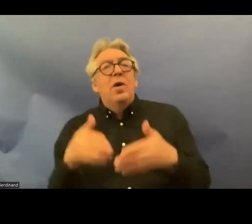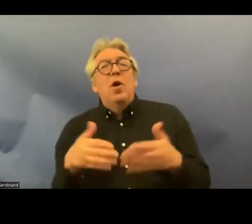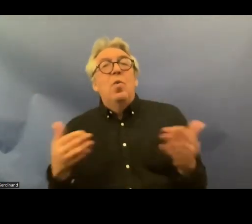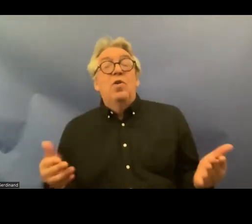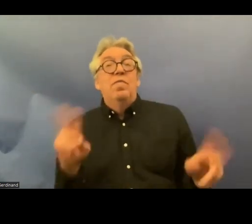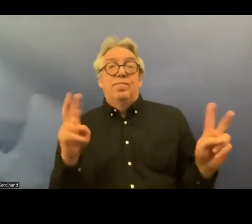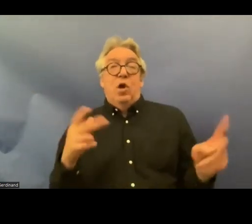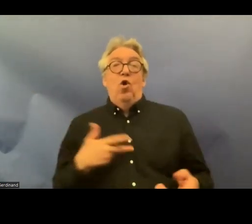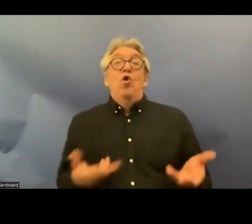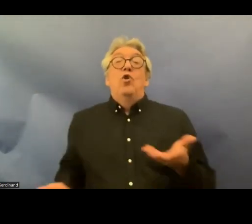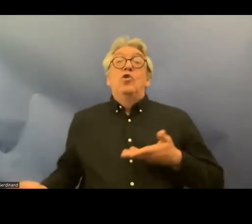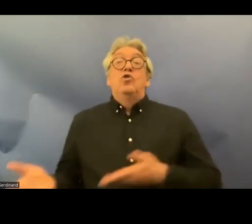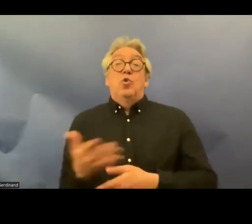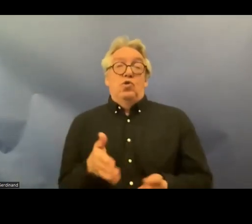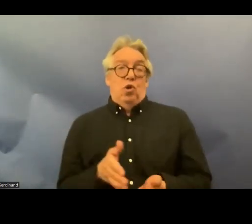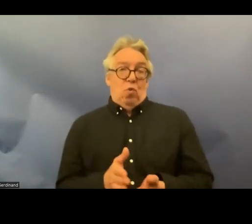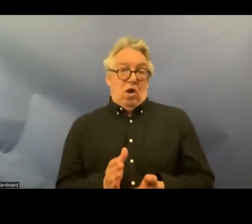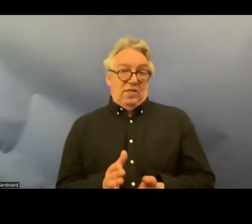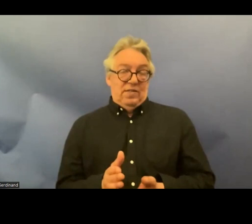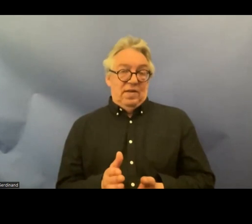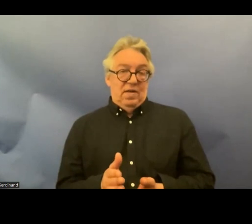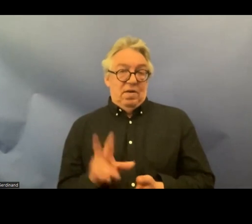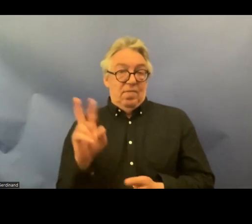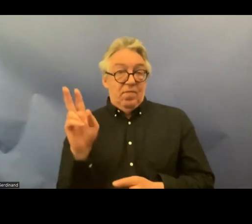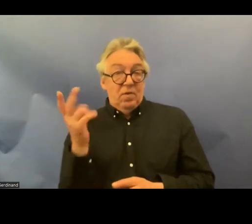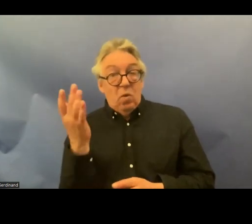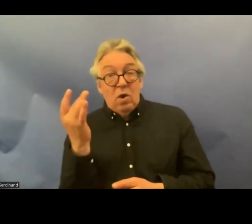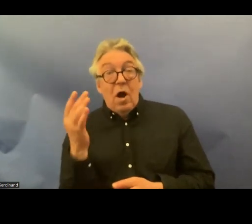rights because social rights to some degree are